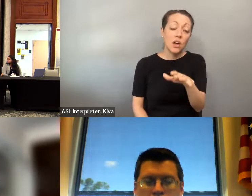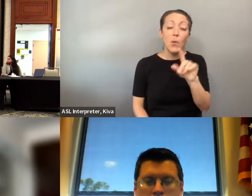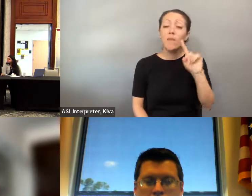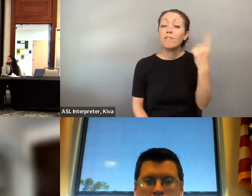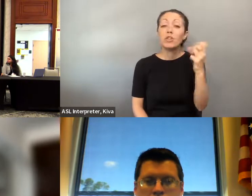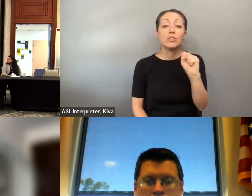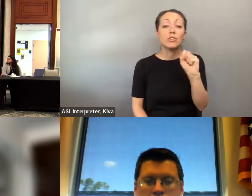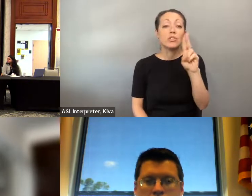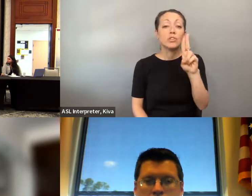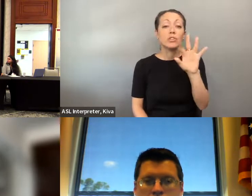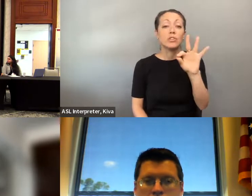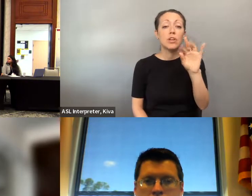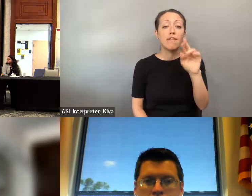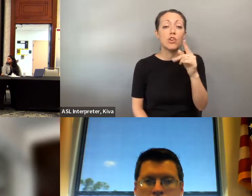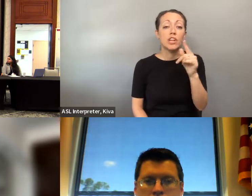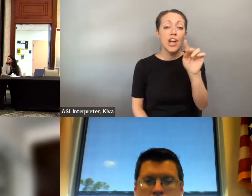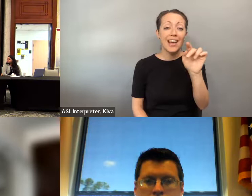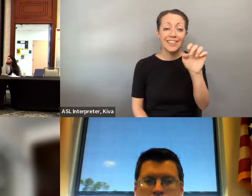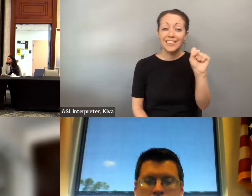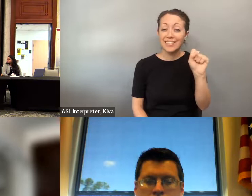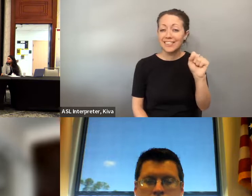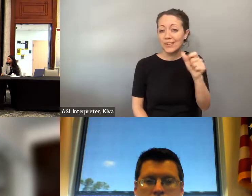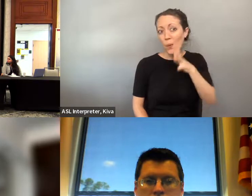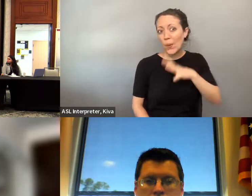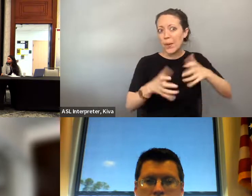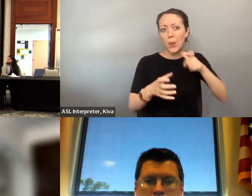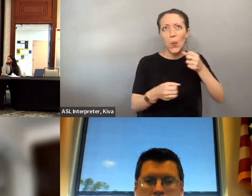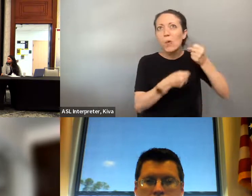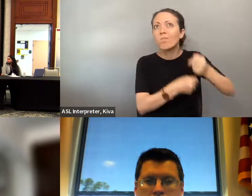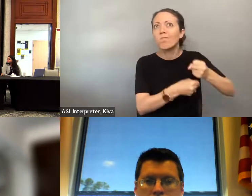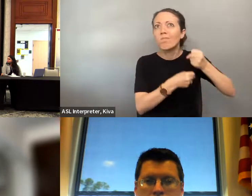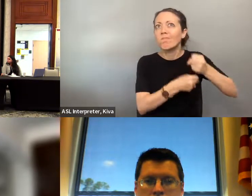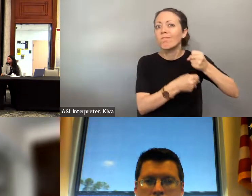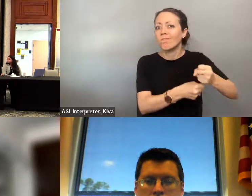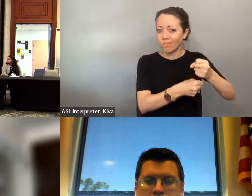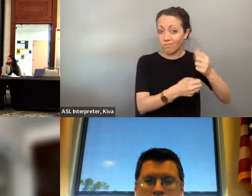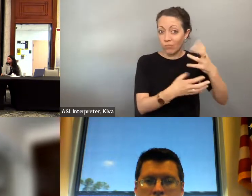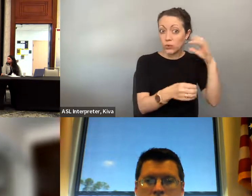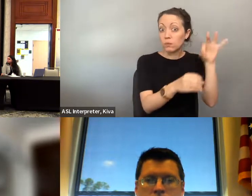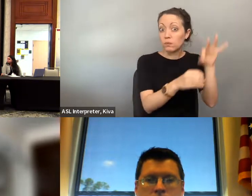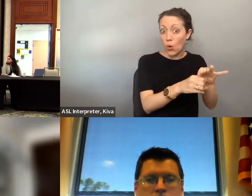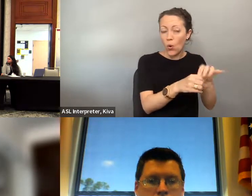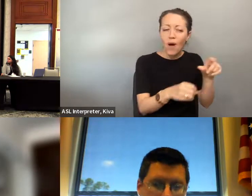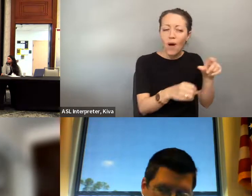itself. And it really goes back to our charge, which a lot of people don't know and I 'll mention it quickly, the